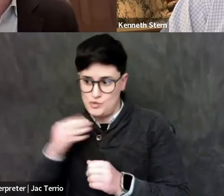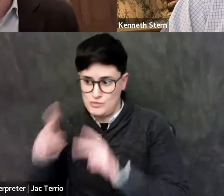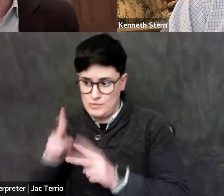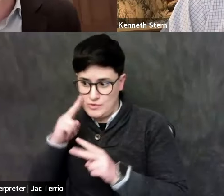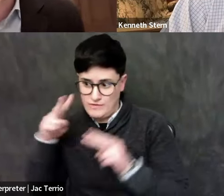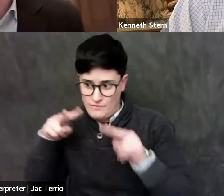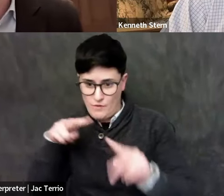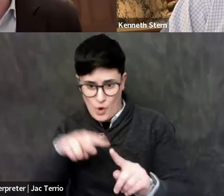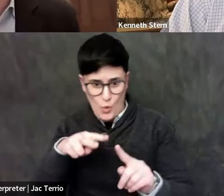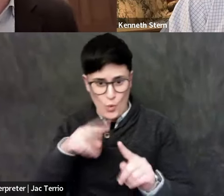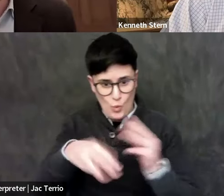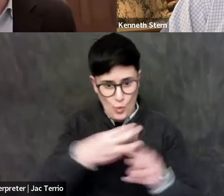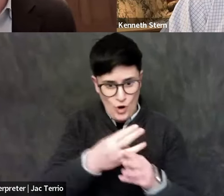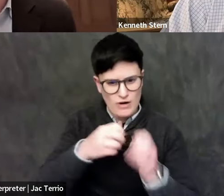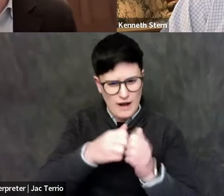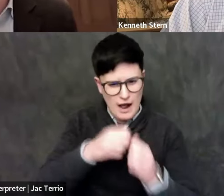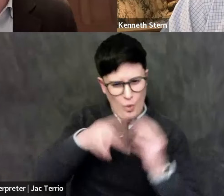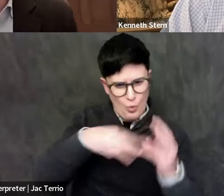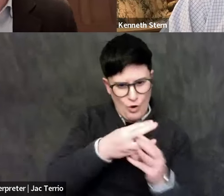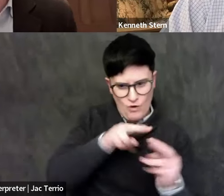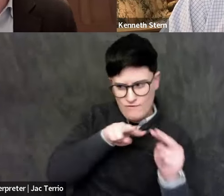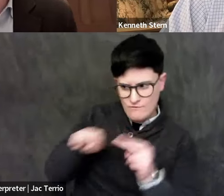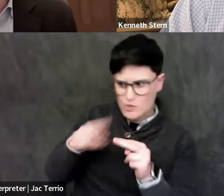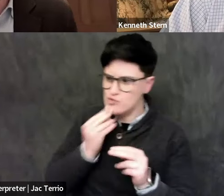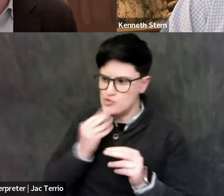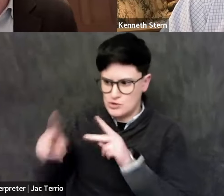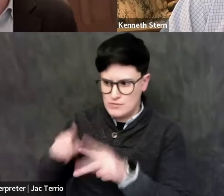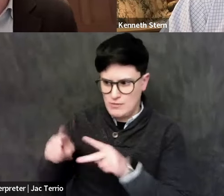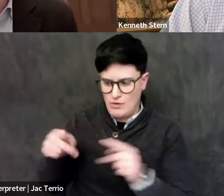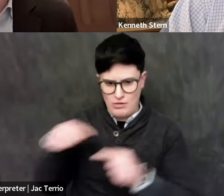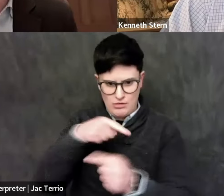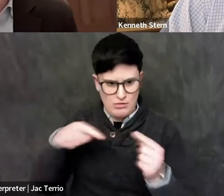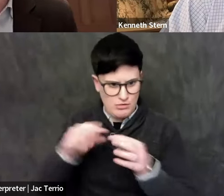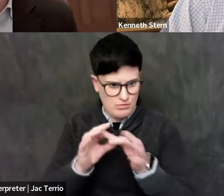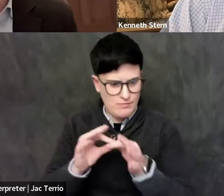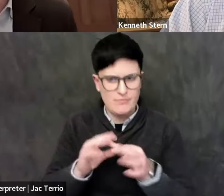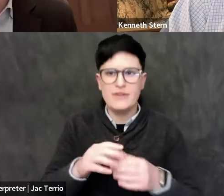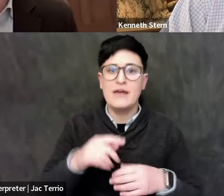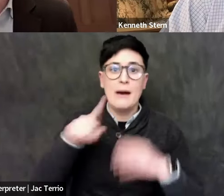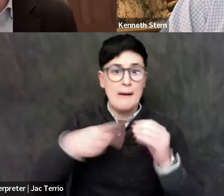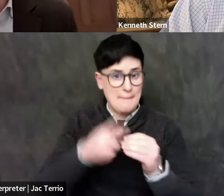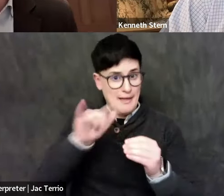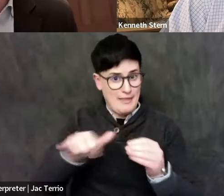To help us sort through this complex situation, I've invited Kenneth Stern to speak with us today.